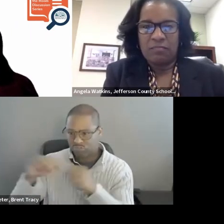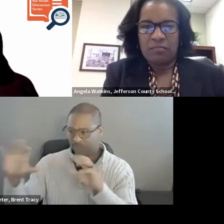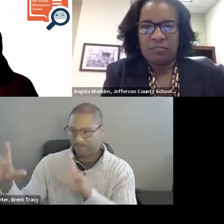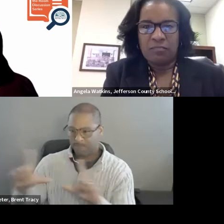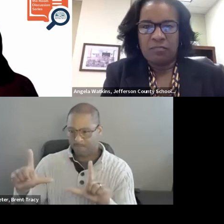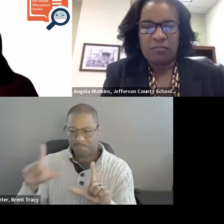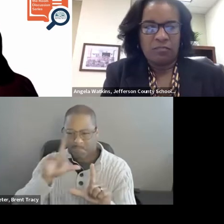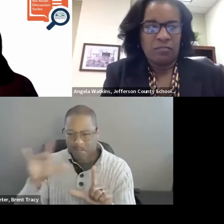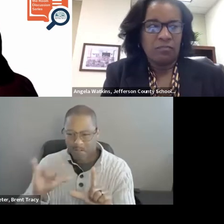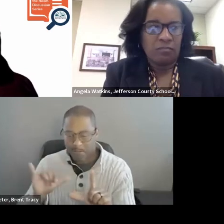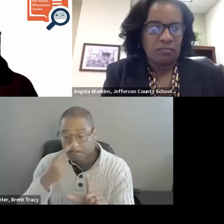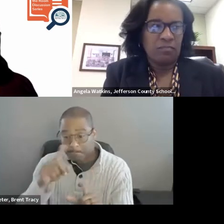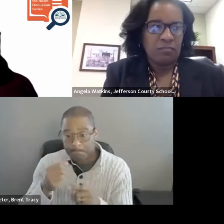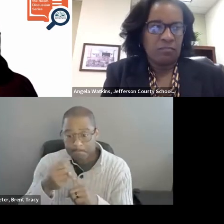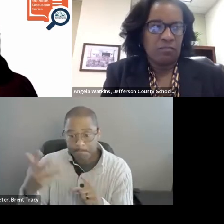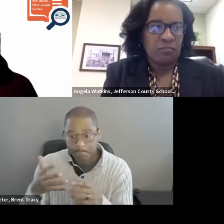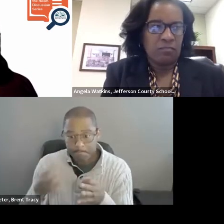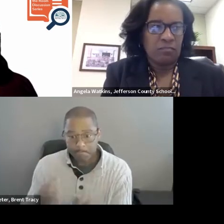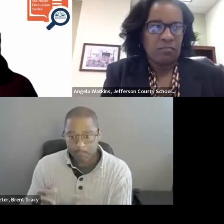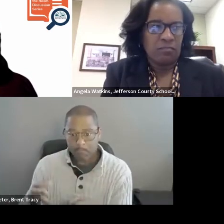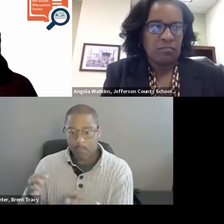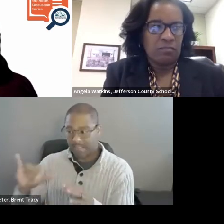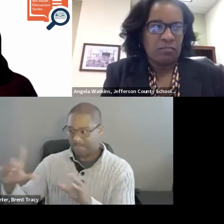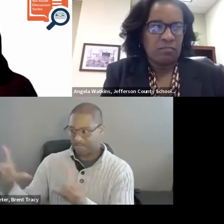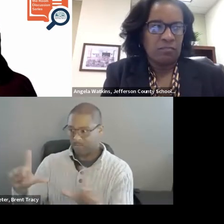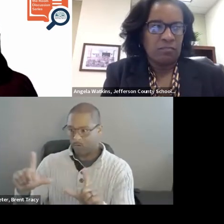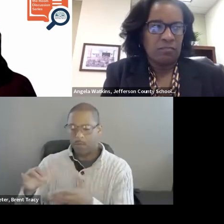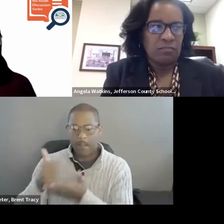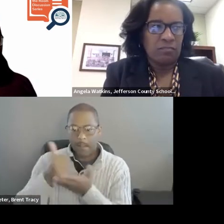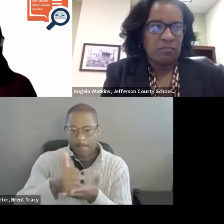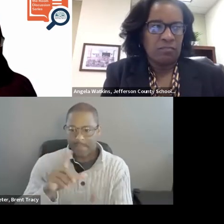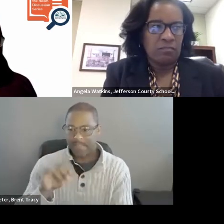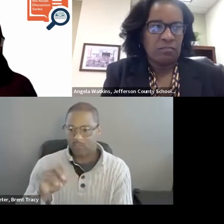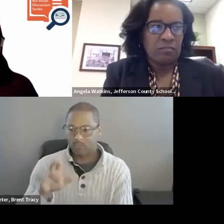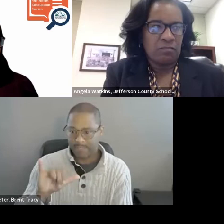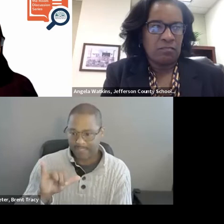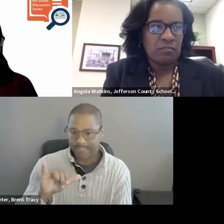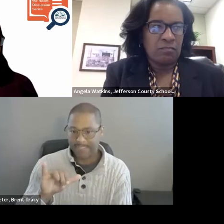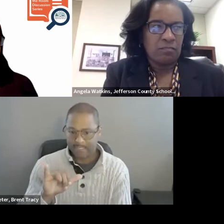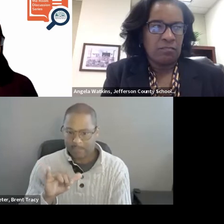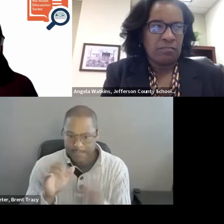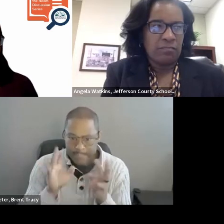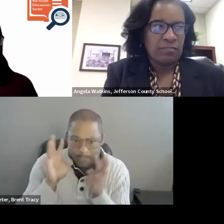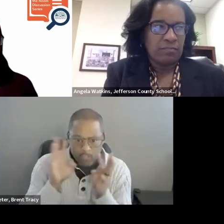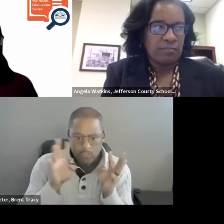enables instructional coaching in literacy to be a usable Innovation? BONNIE SHORT, M.A.: Absolutely.